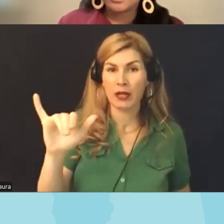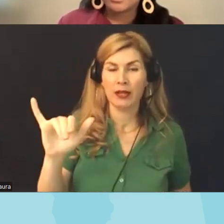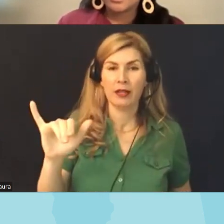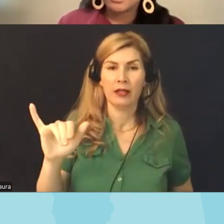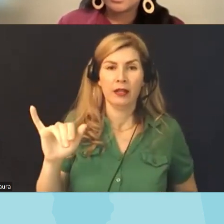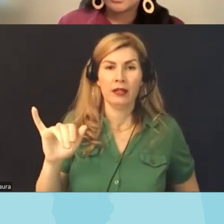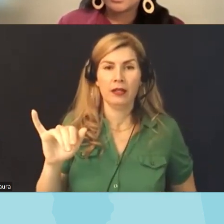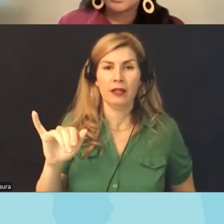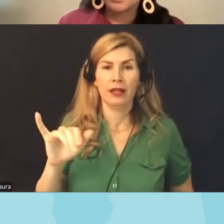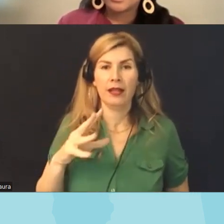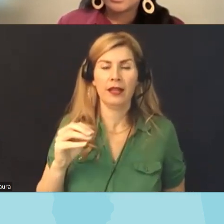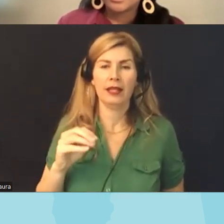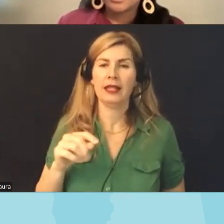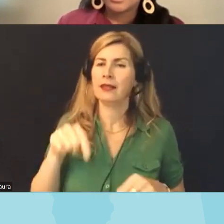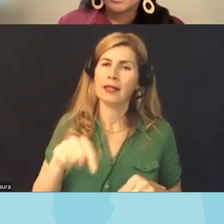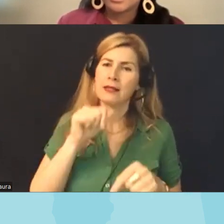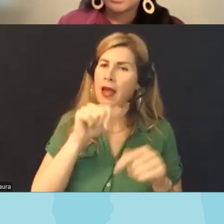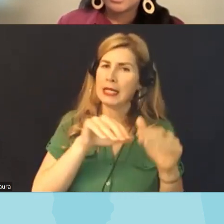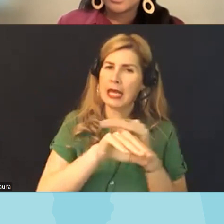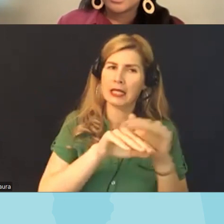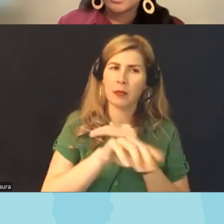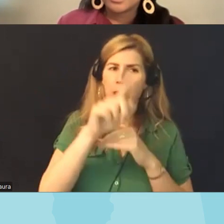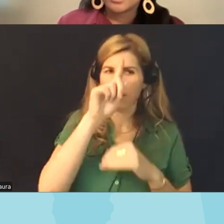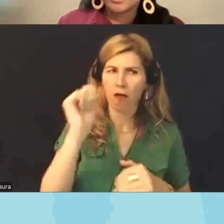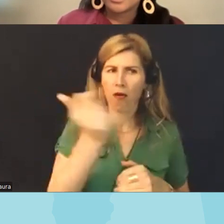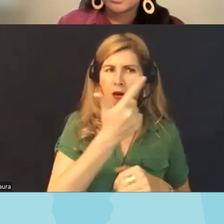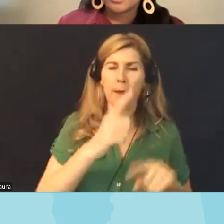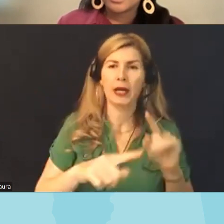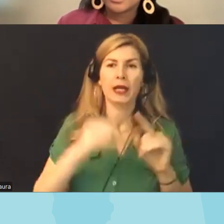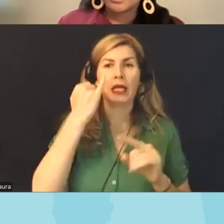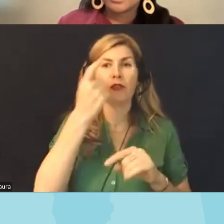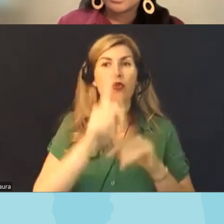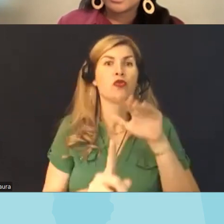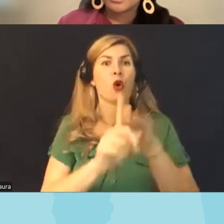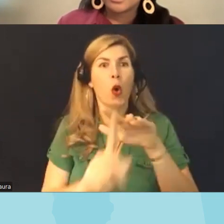um and this isn't accessible for everyone but showing up regularly to these public